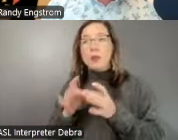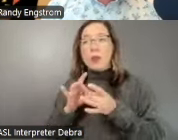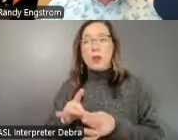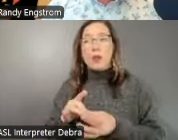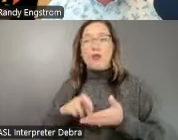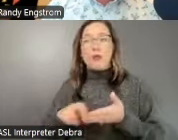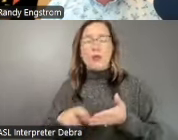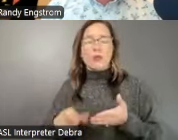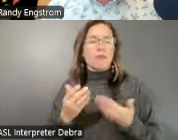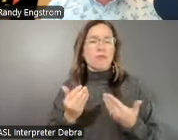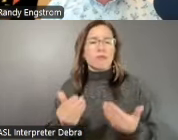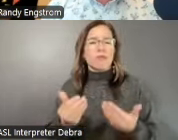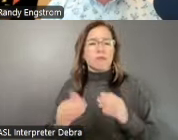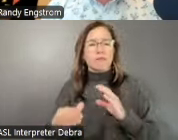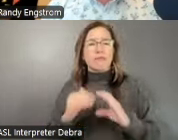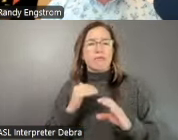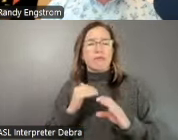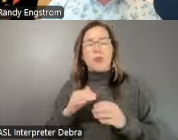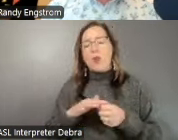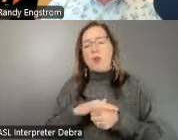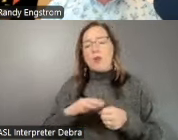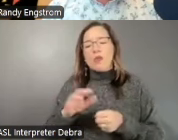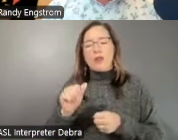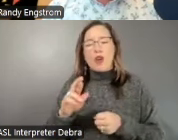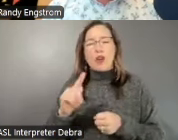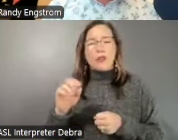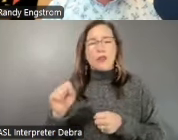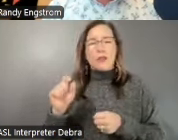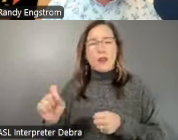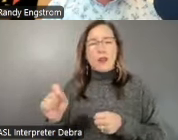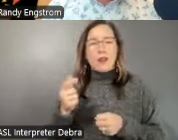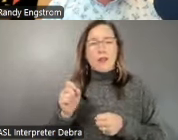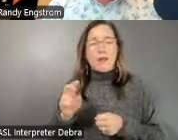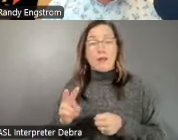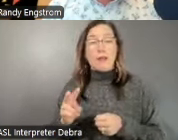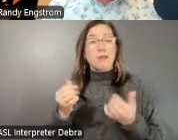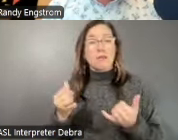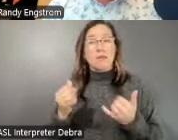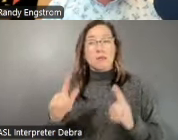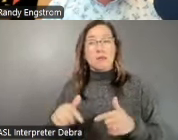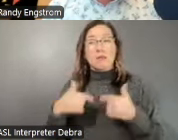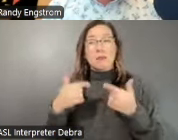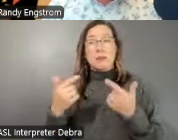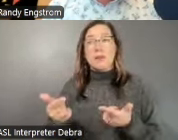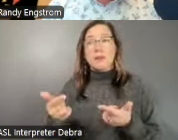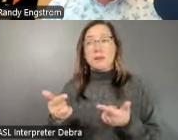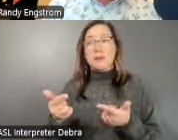please feel free to email locals@arts.gov. And with that, I will turn it back over to Randy,